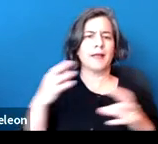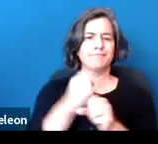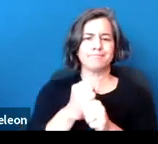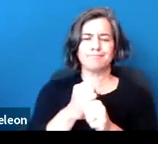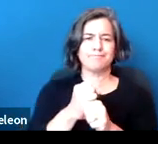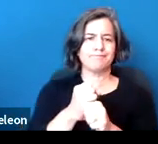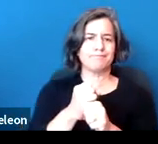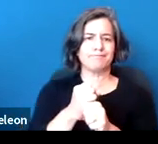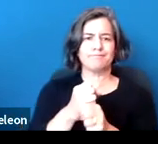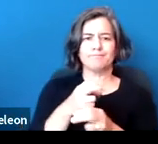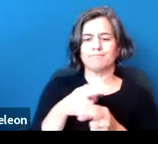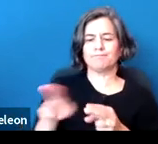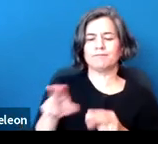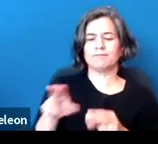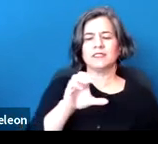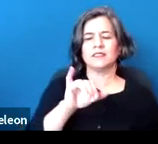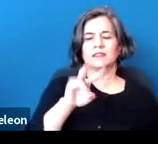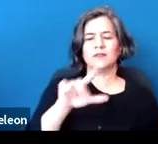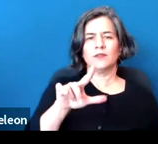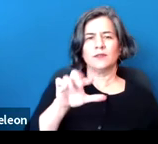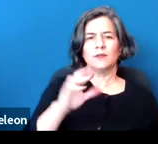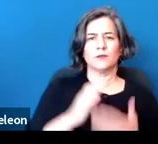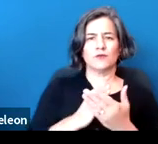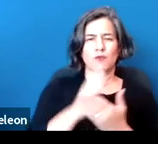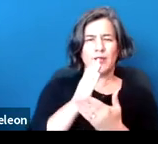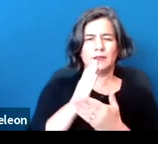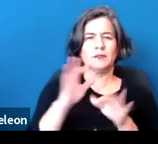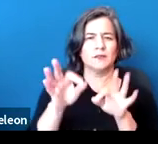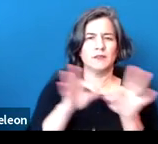of the civil rights definition of disability under federal law.